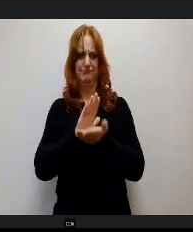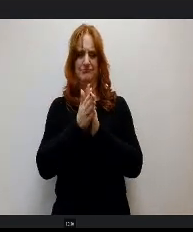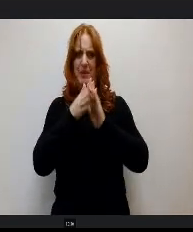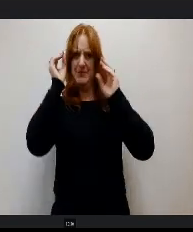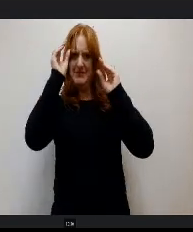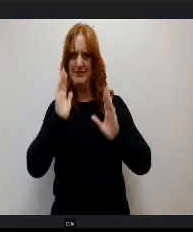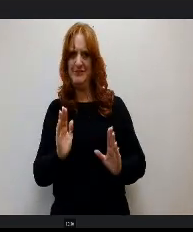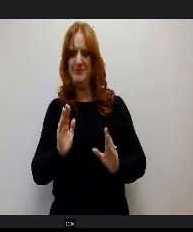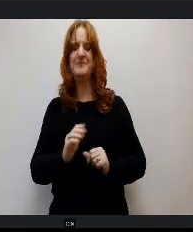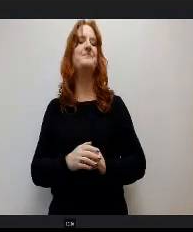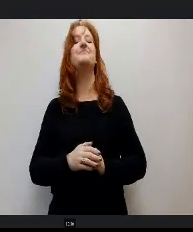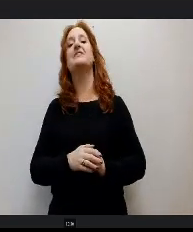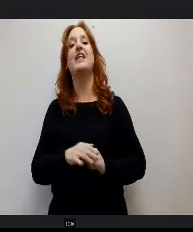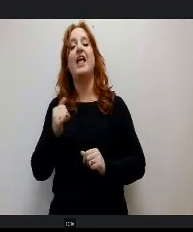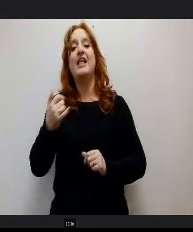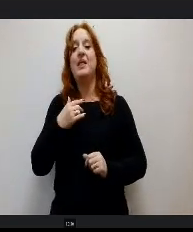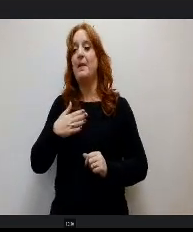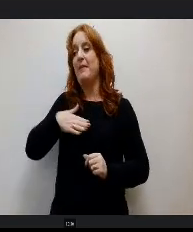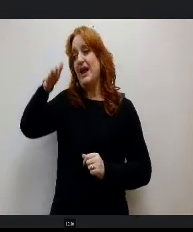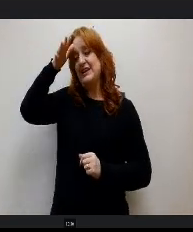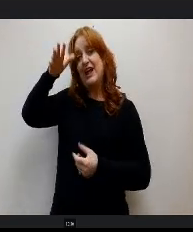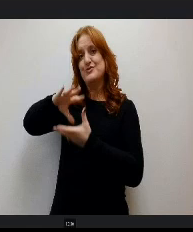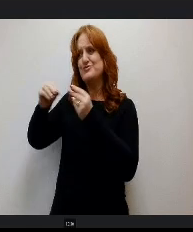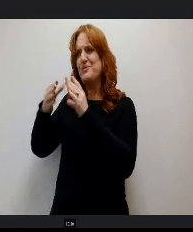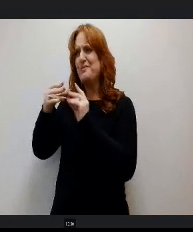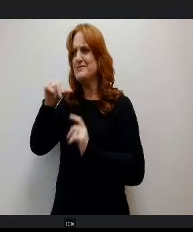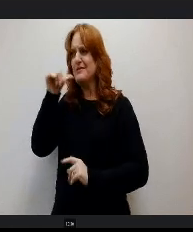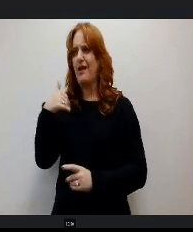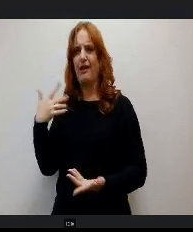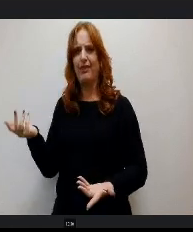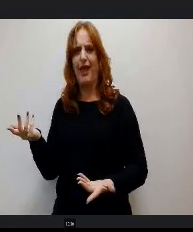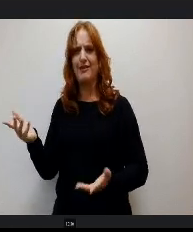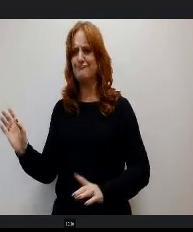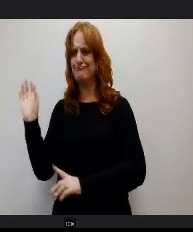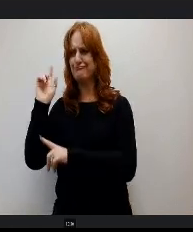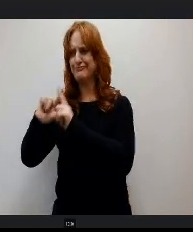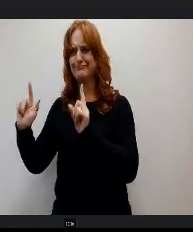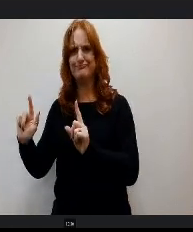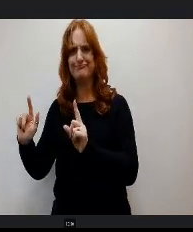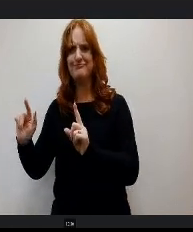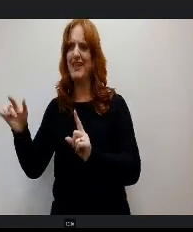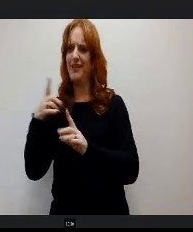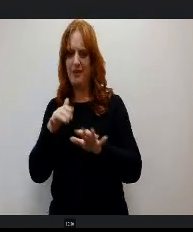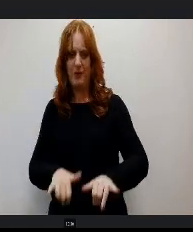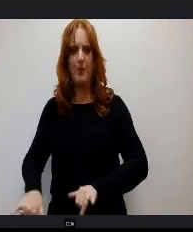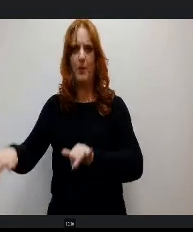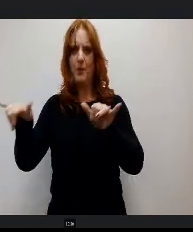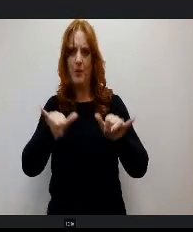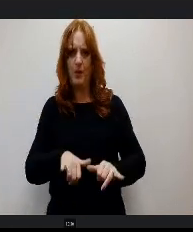And it turns out my dad's story isn't unique Throughout my career, I've worked with kids who struggle to read year